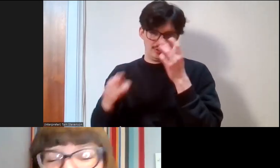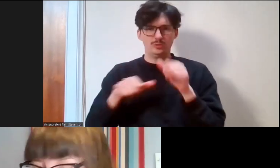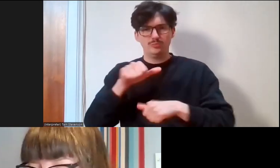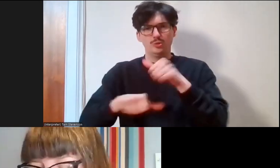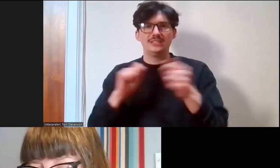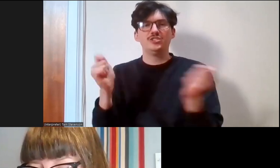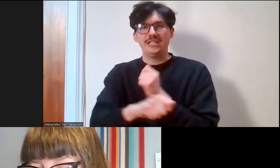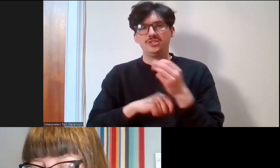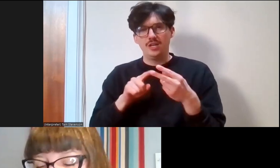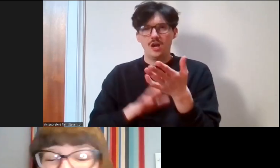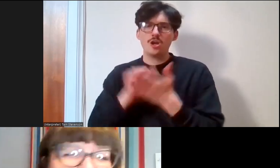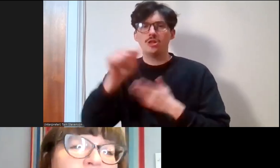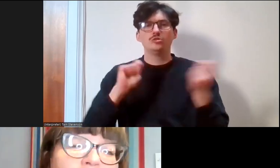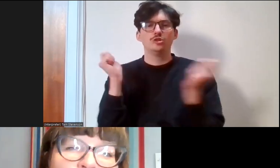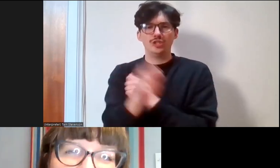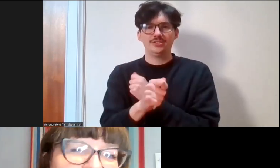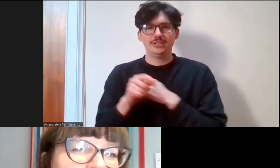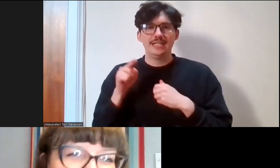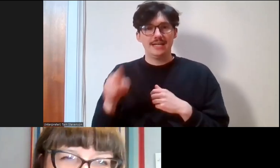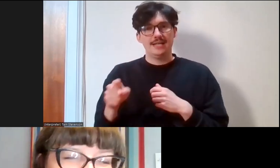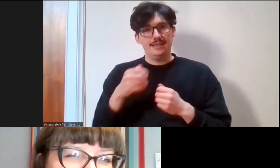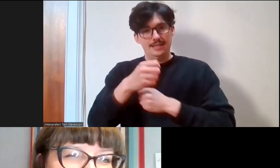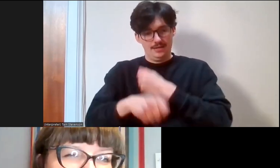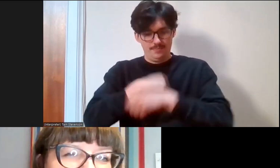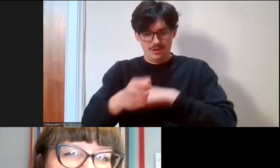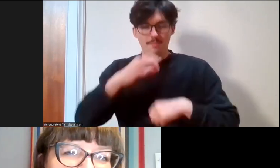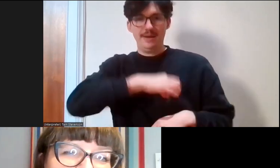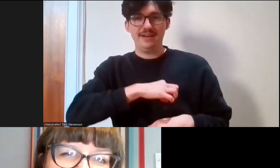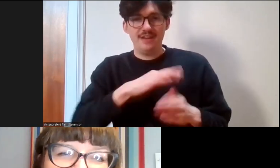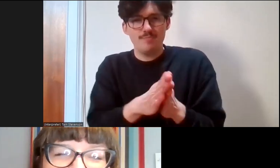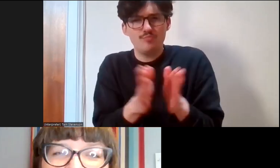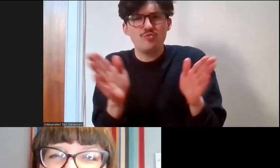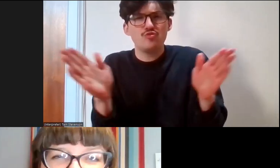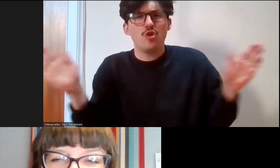those cultural changes, then have much broader benefit. So, I think there's a real risk